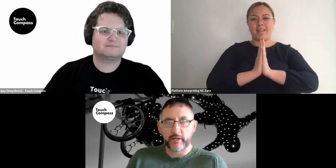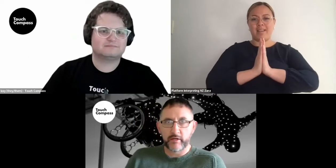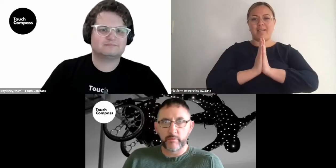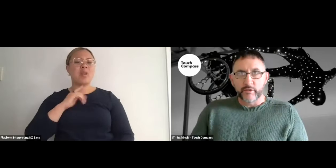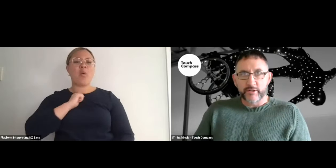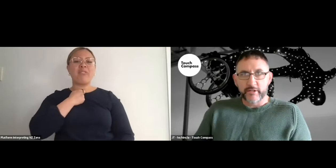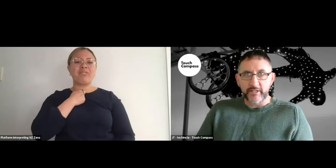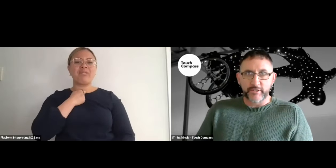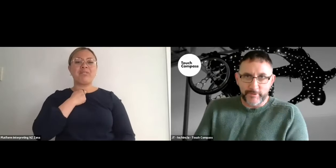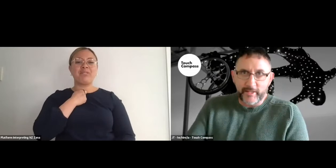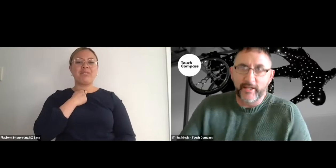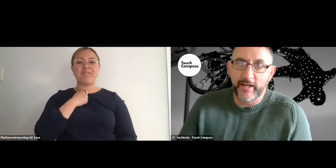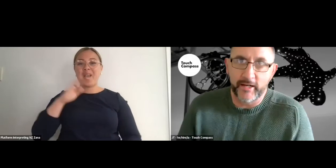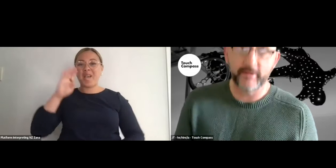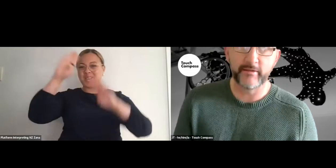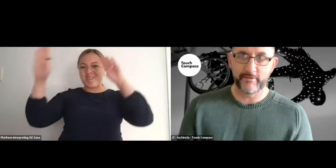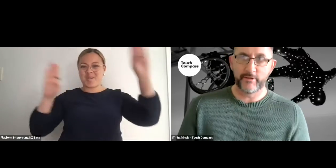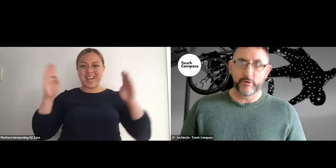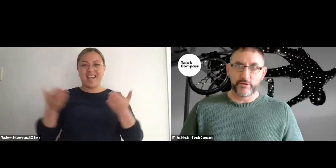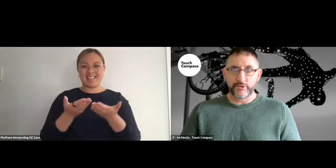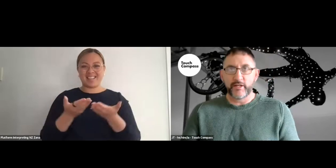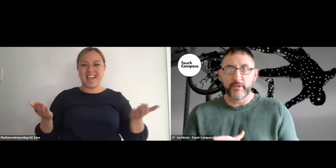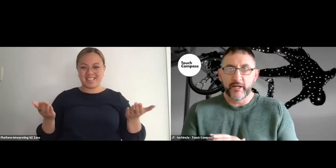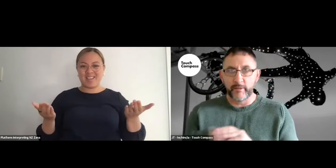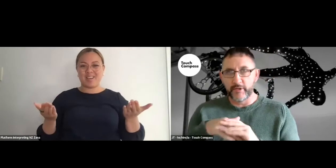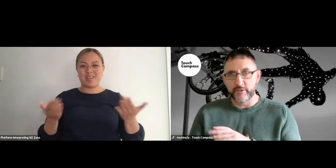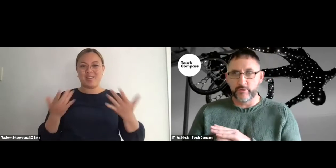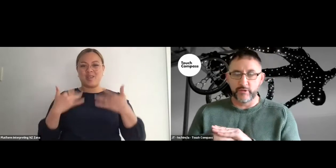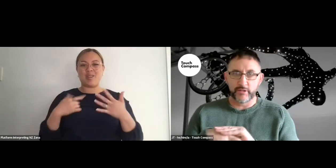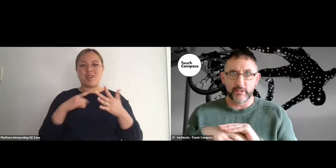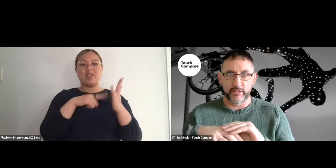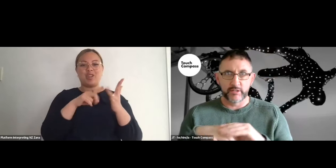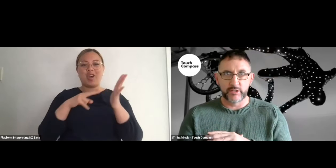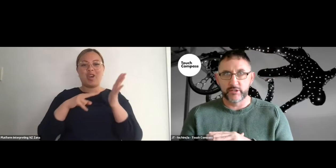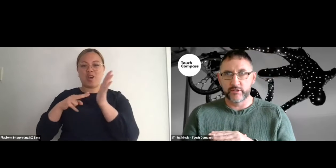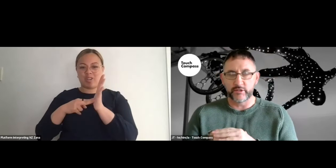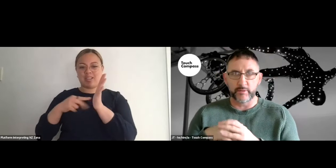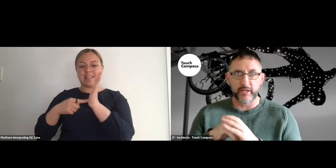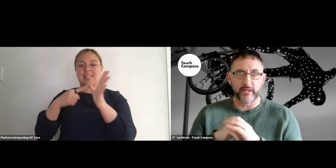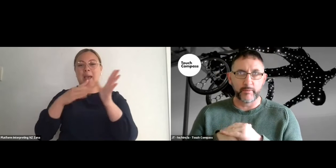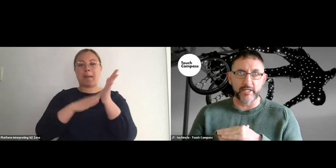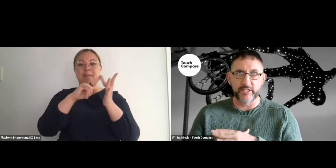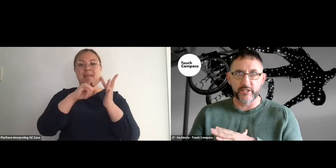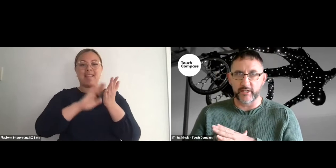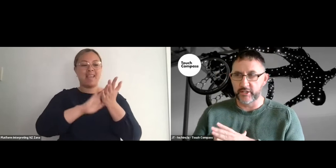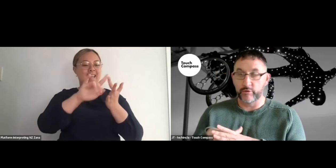Kia ora tātou. Ko Jon Tamihere-Kemeys tōku ingoa. Jon Tamihere-Kemeys, General